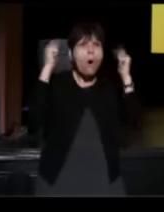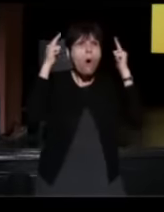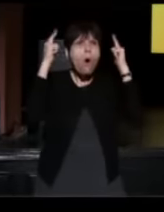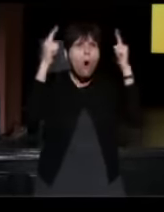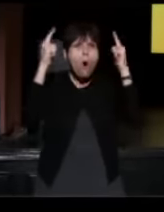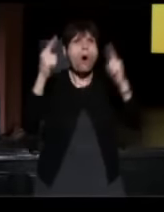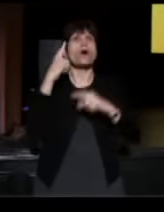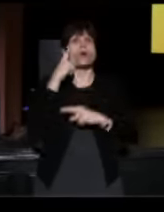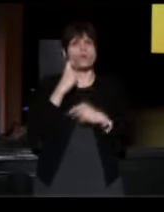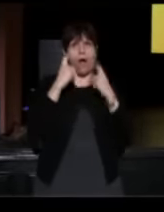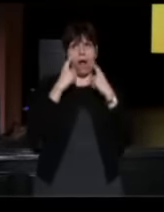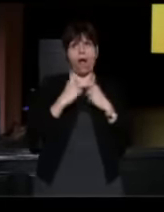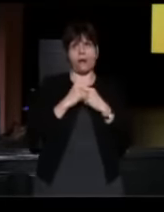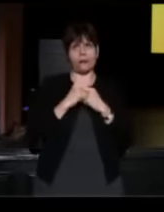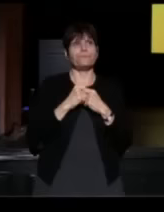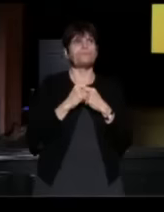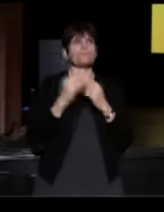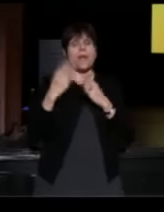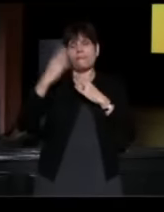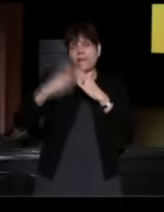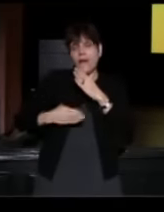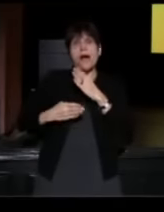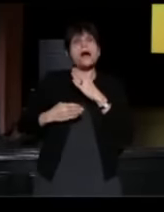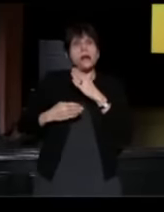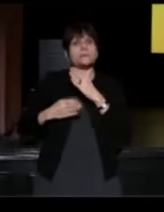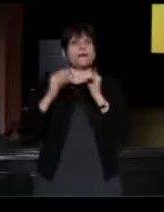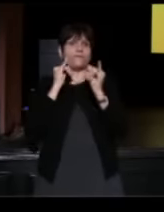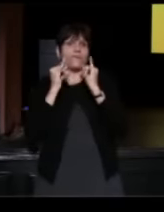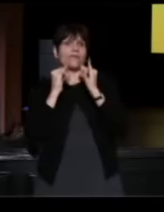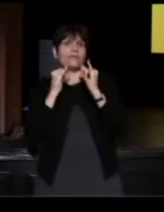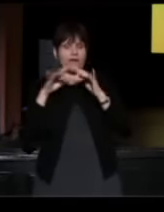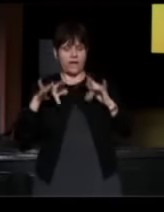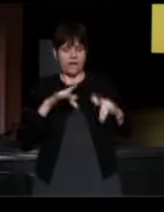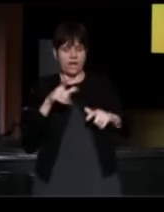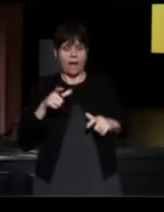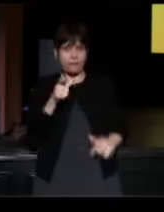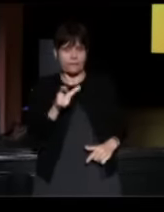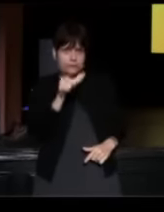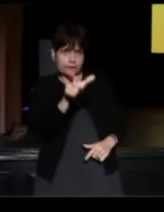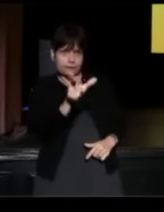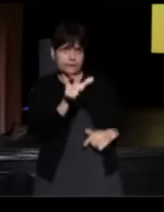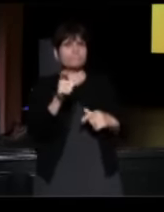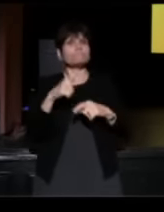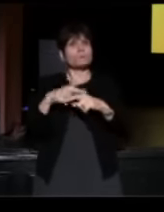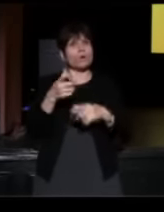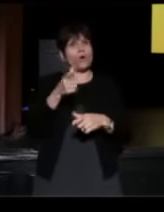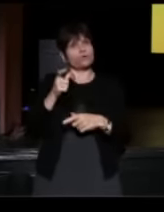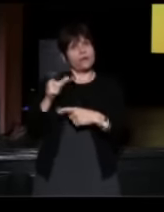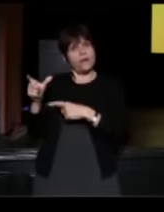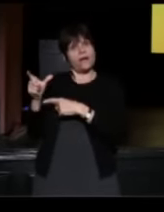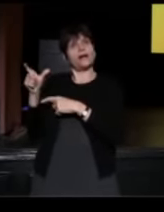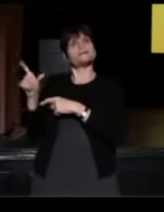At the end of the interview, you get a digital copy or a CD and another one stays with us and goes to the Library of Congress,